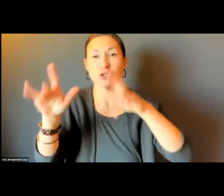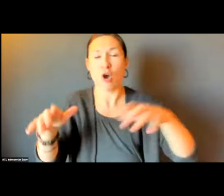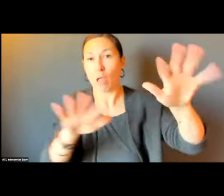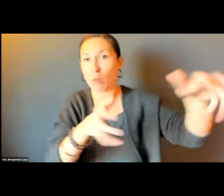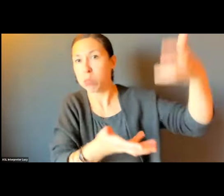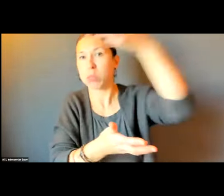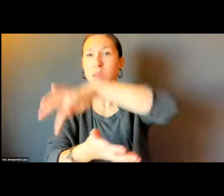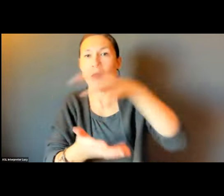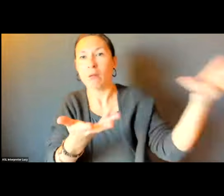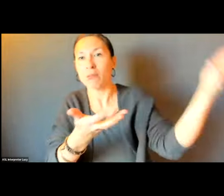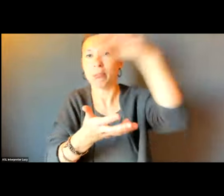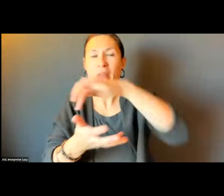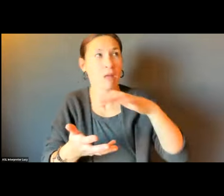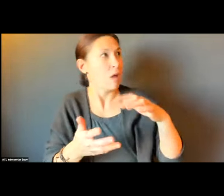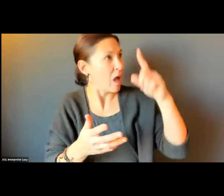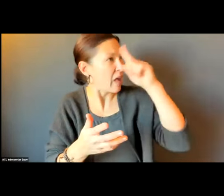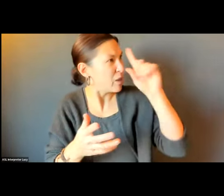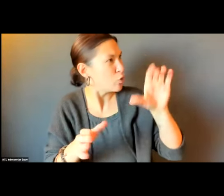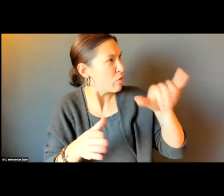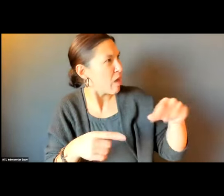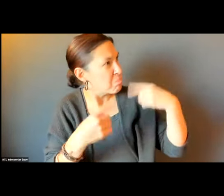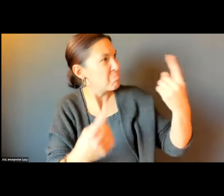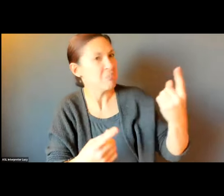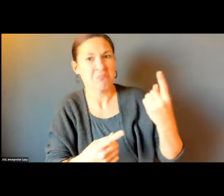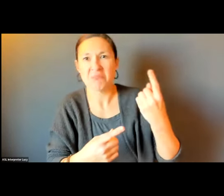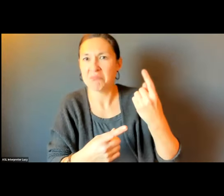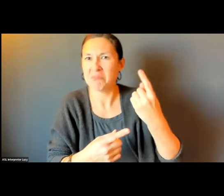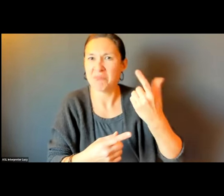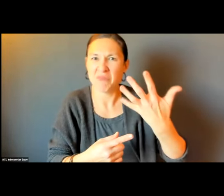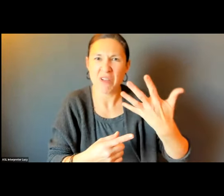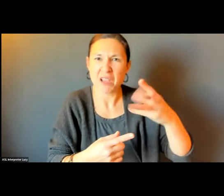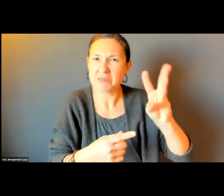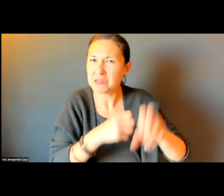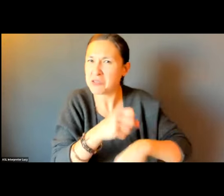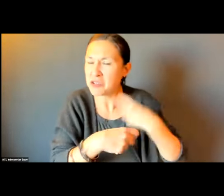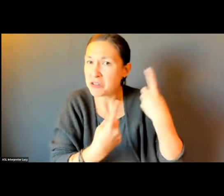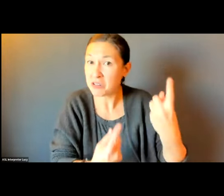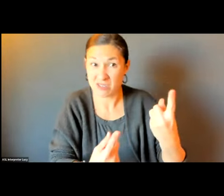THEY PROBABLY HAVE BEEN DOING THAT FOR THE LAST MAYBE FIVE OR